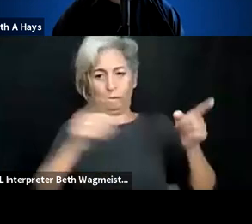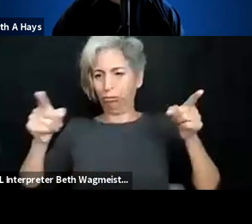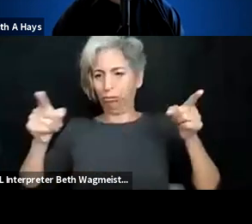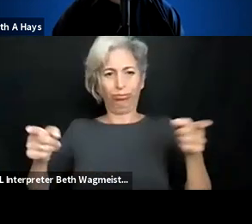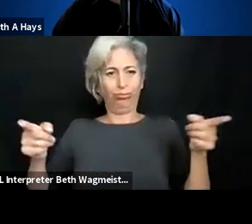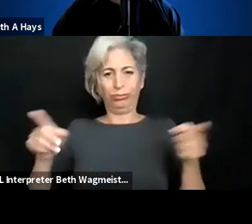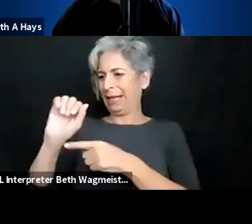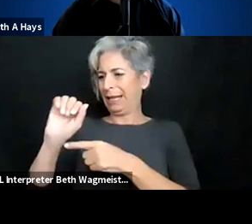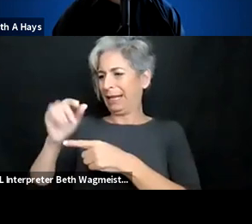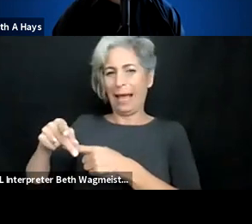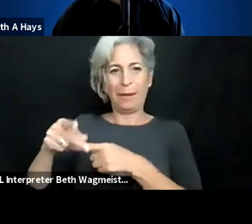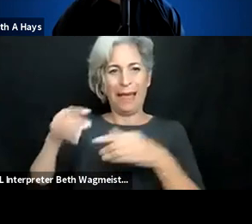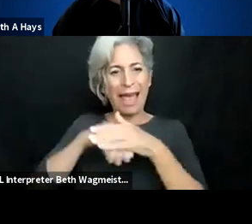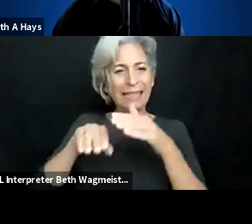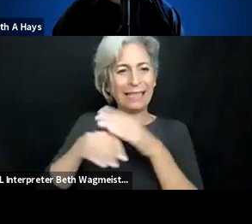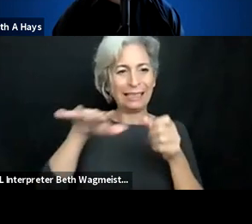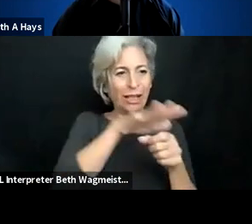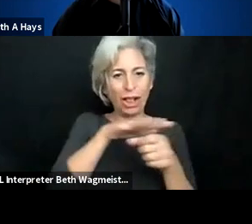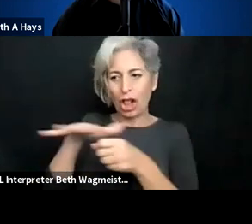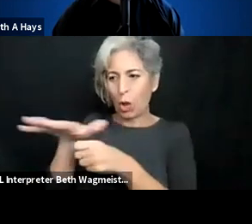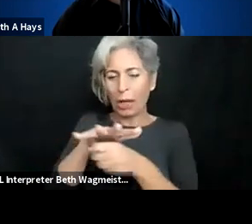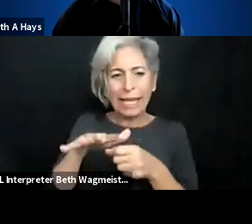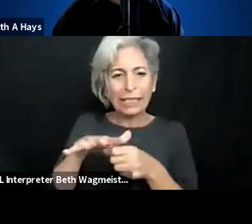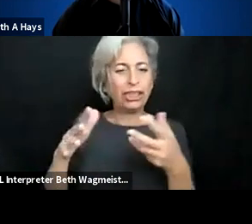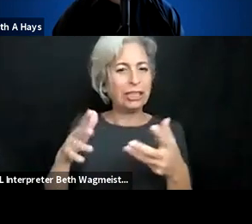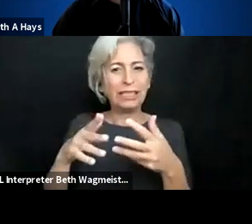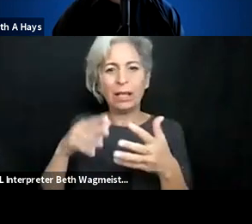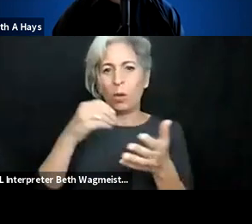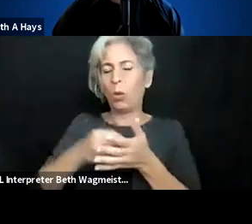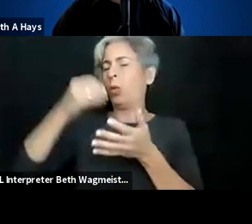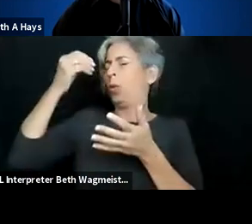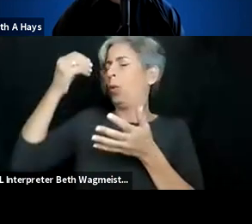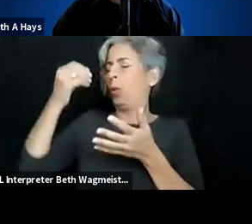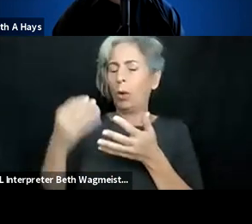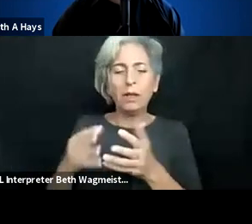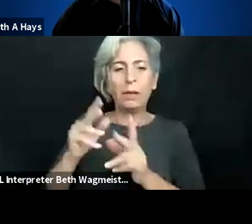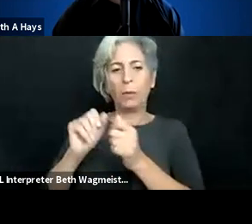it's now a huge gap between students with disabilities and other